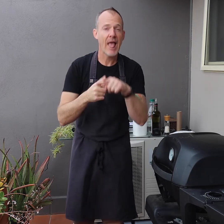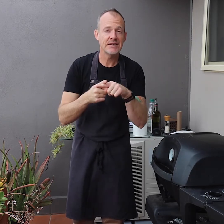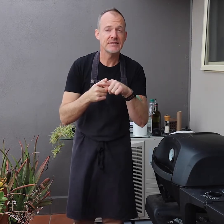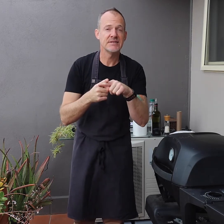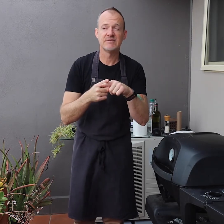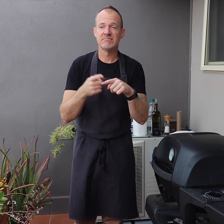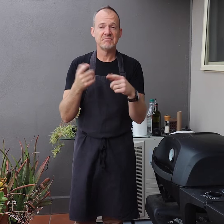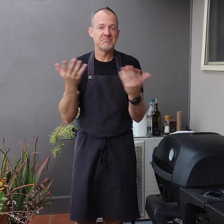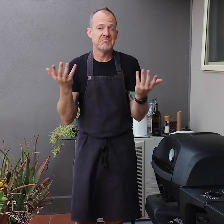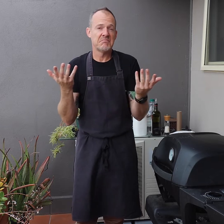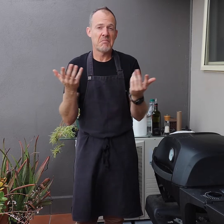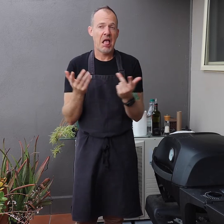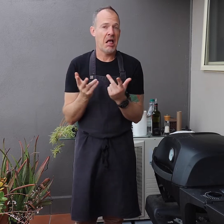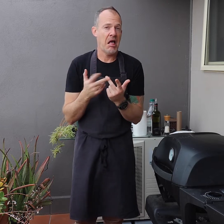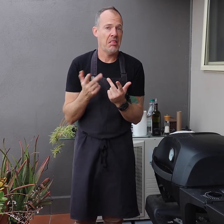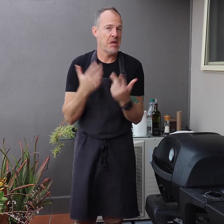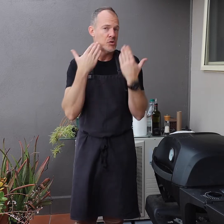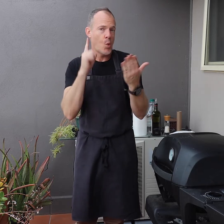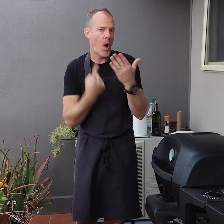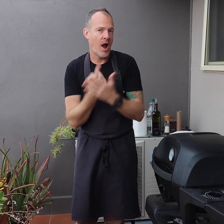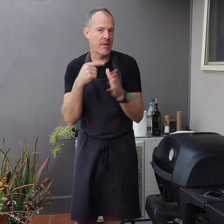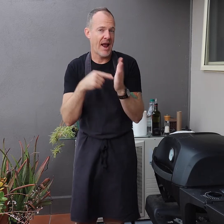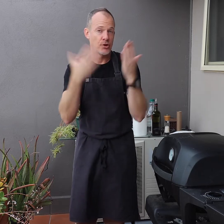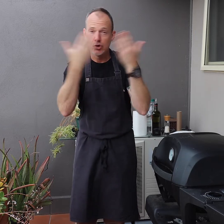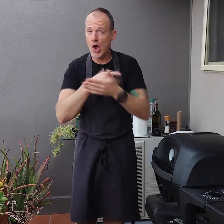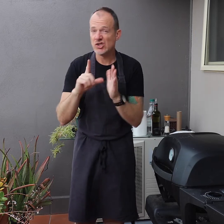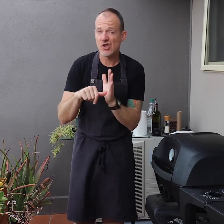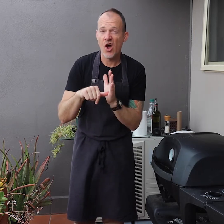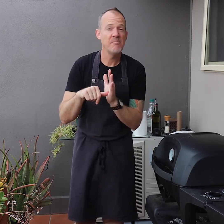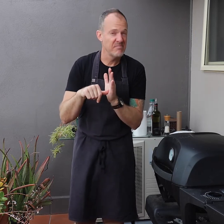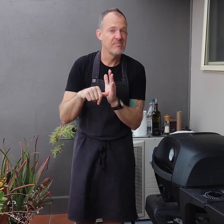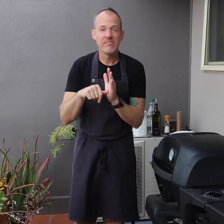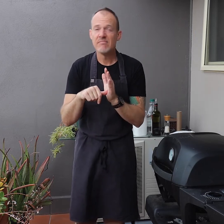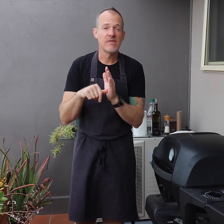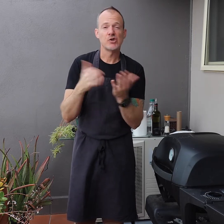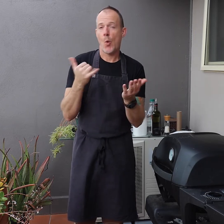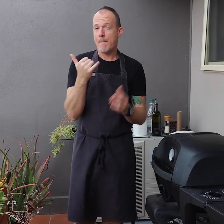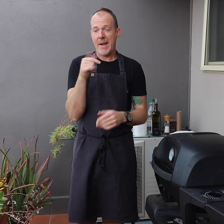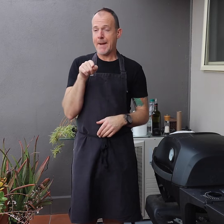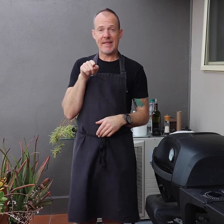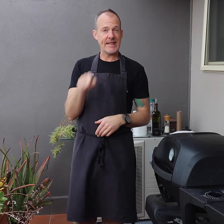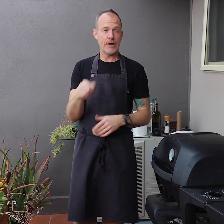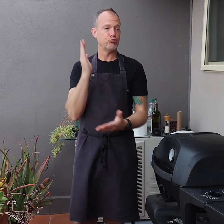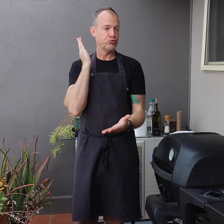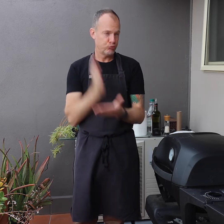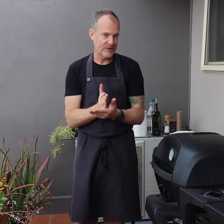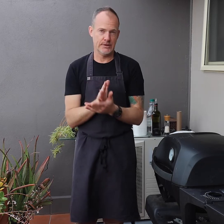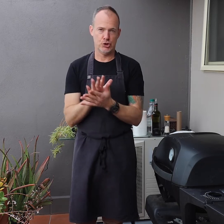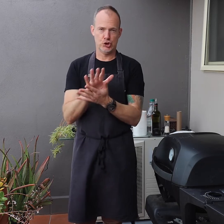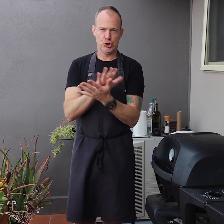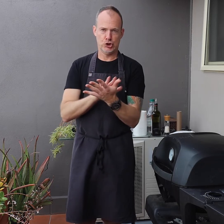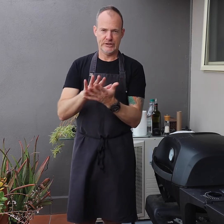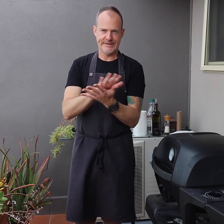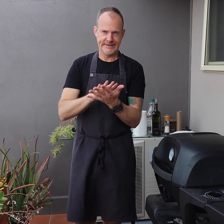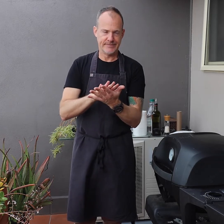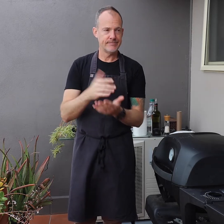Also you don't know what happened on there through the night so they are potentially really dirty.